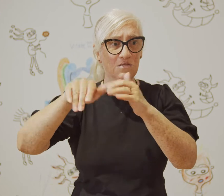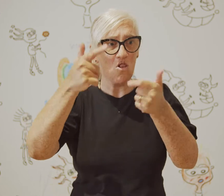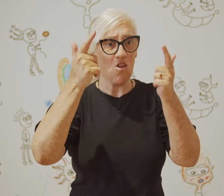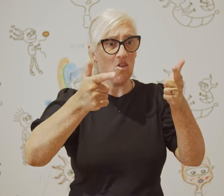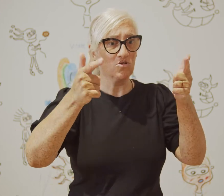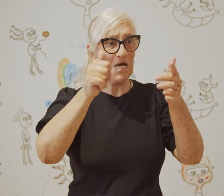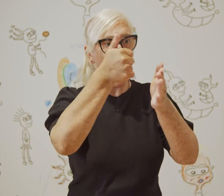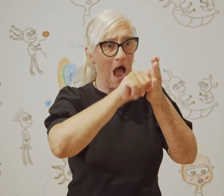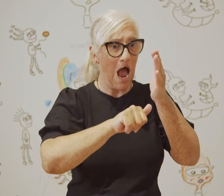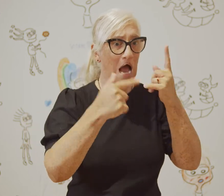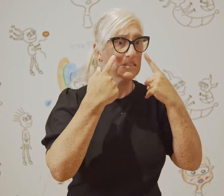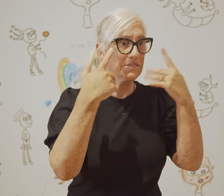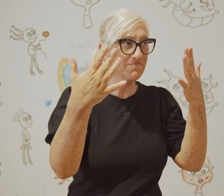exhibitions quite successfully.